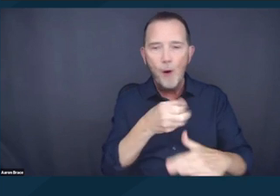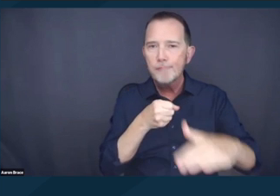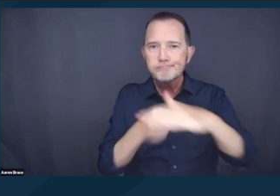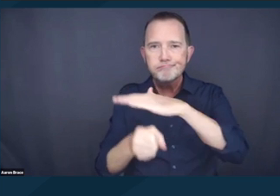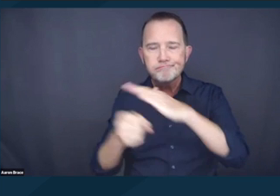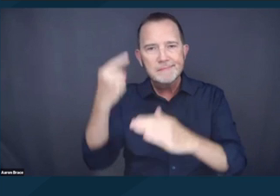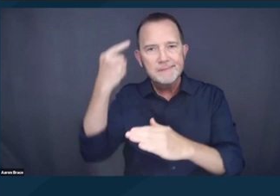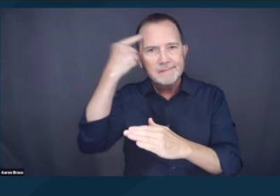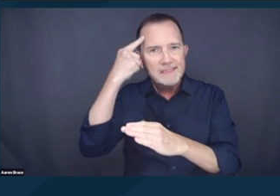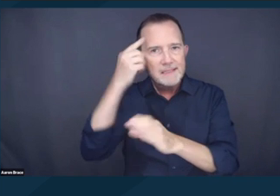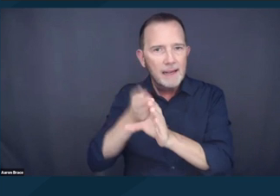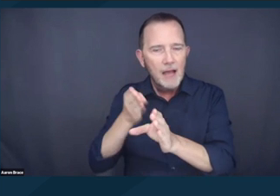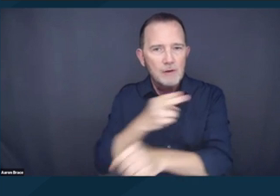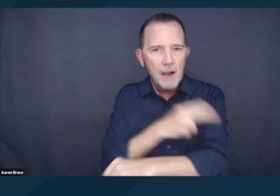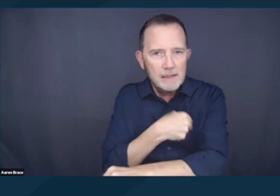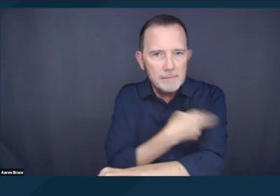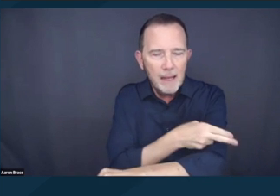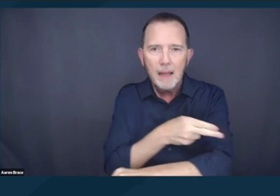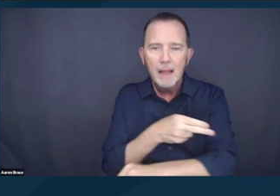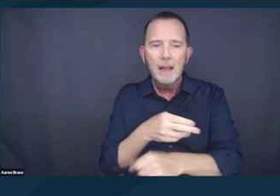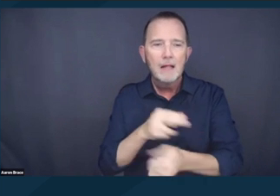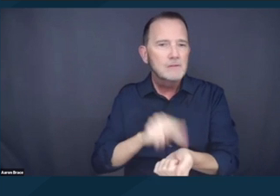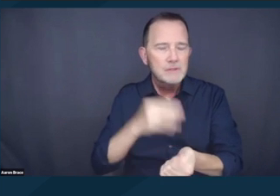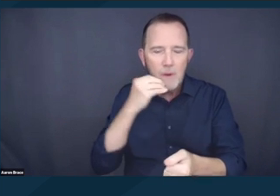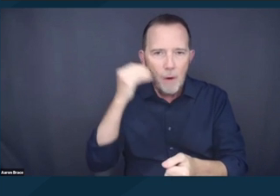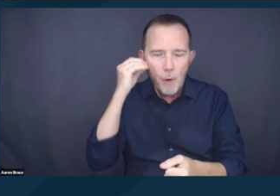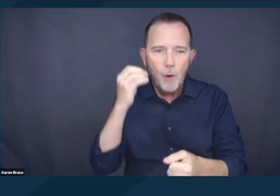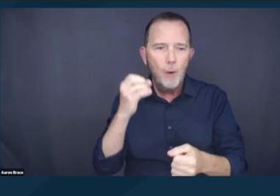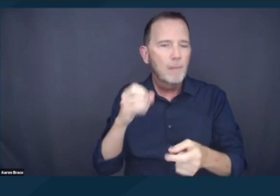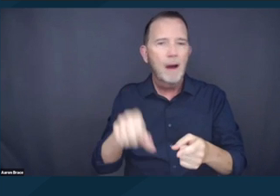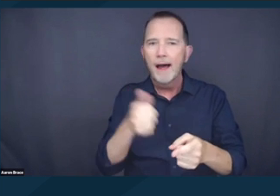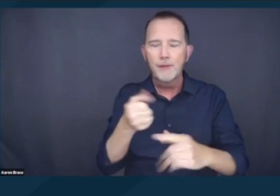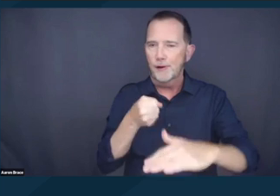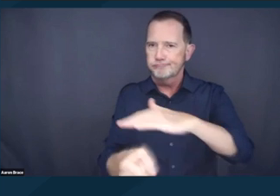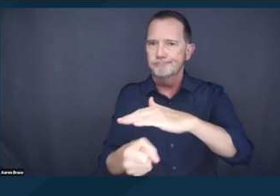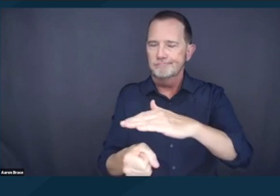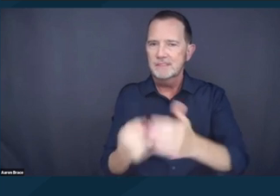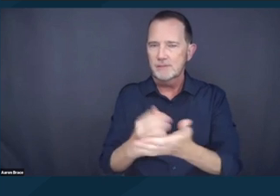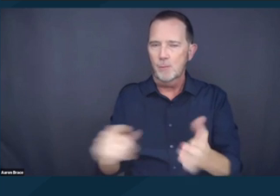nursing facilities, or other institutions because there is going to literally be nowhere